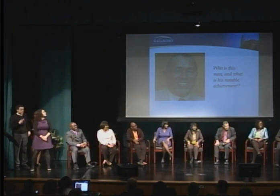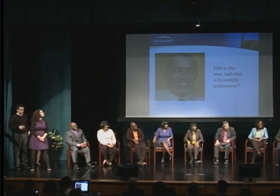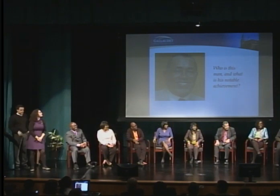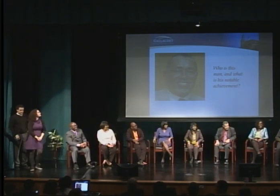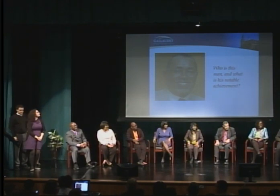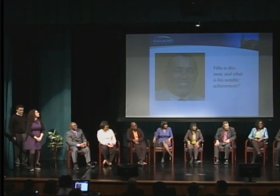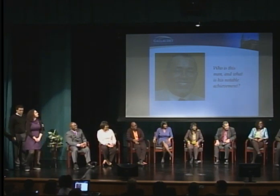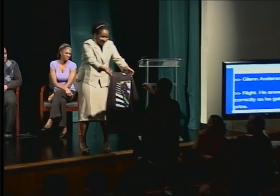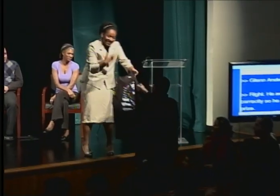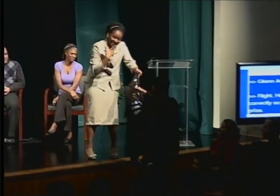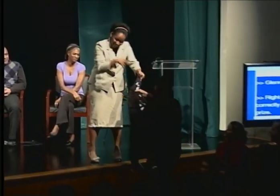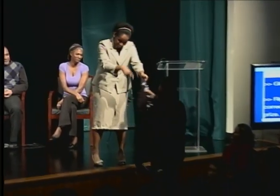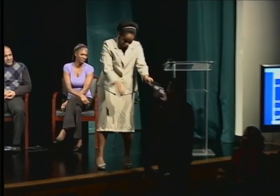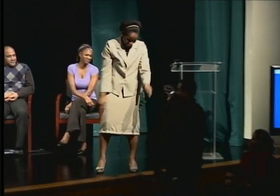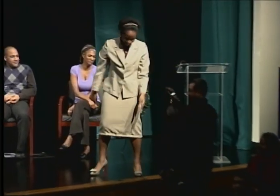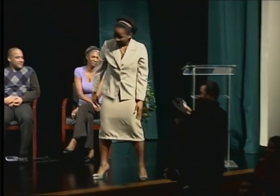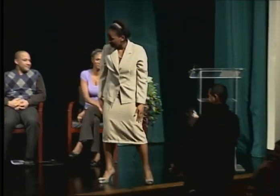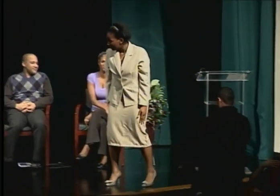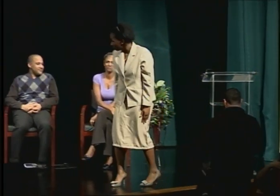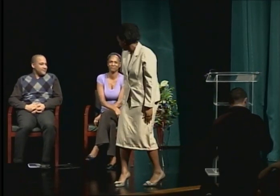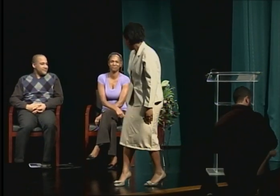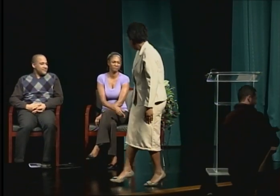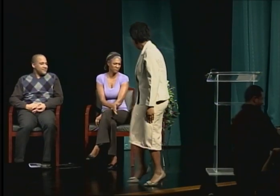So very good. Let's move on to the next question.